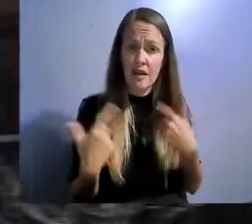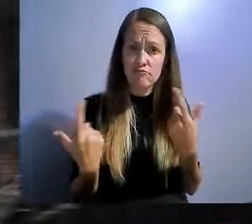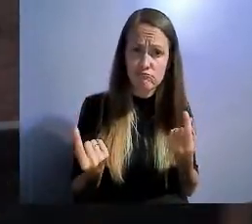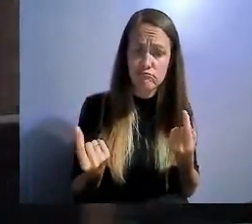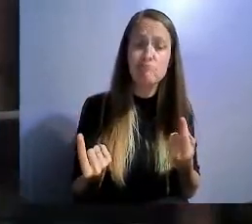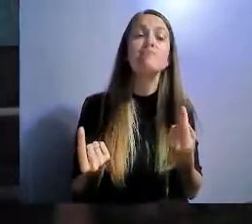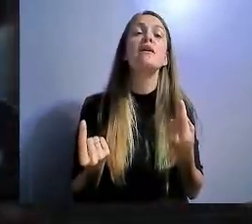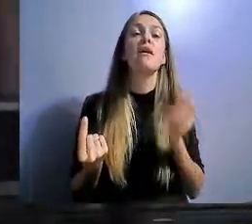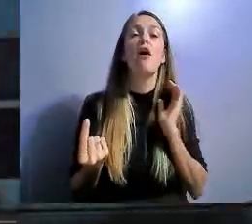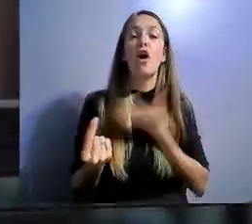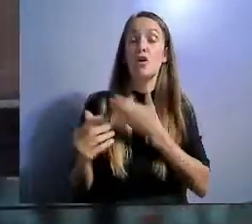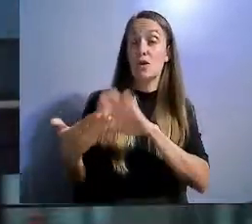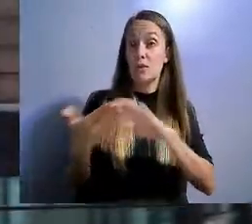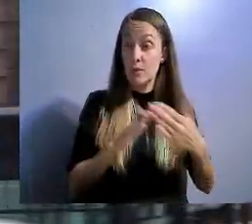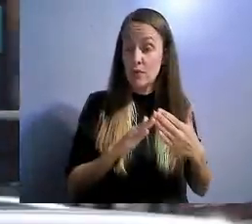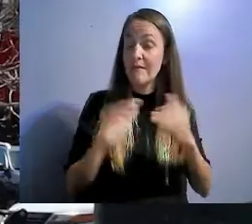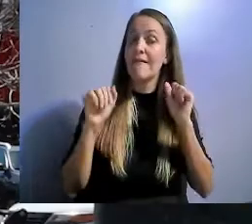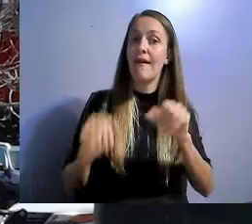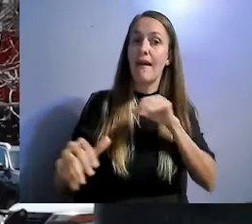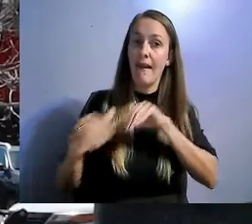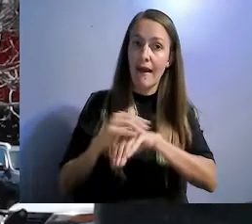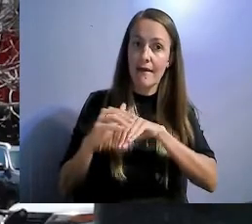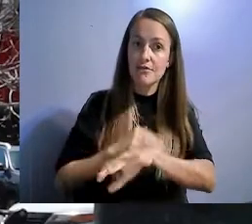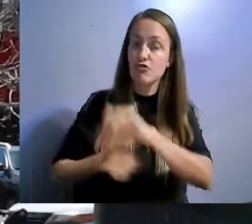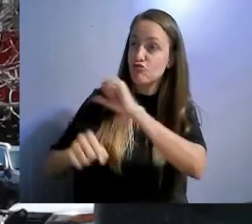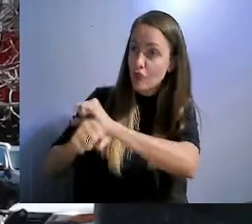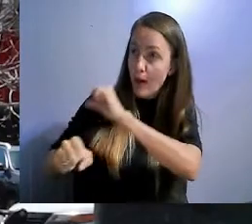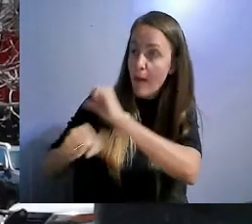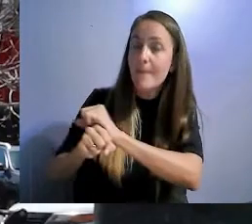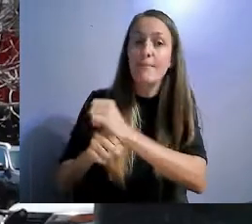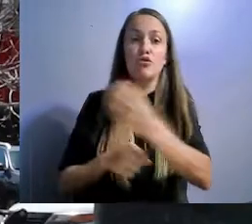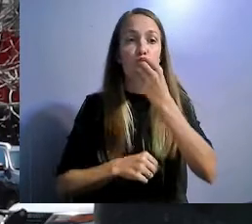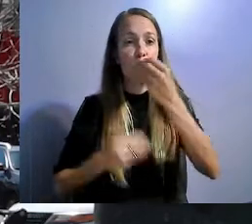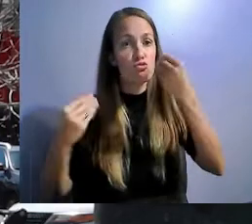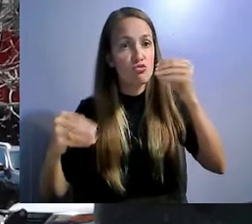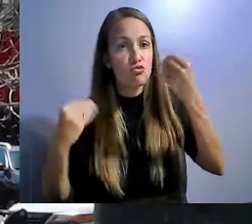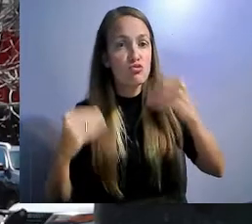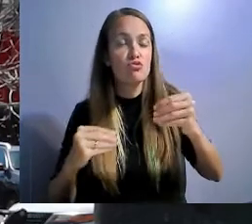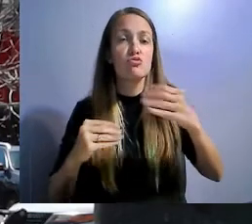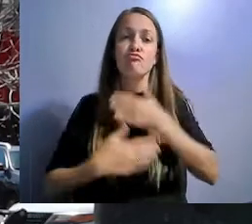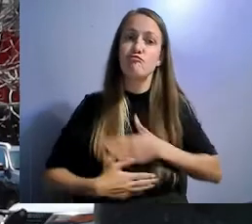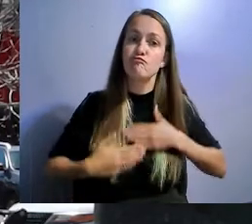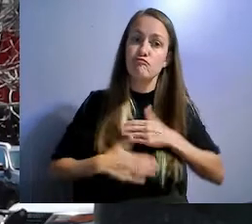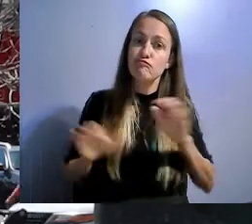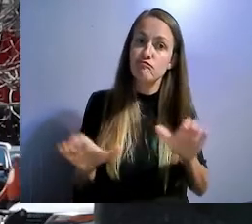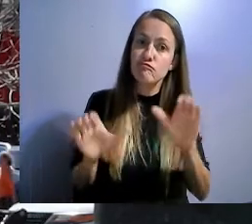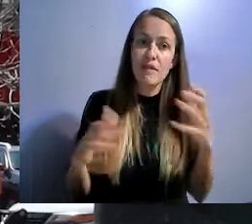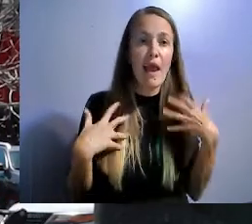groceries, recreation, and healthcare. I work with different organizations to make sure that